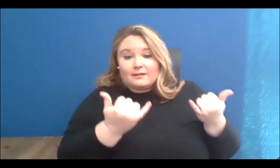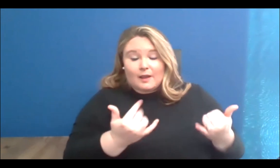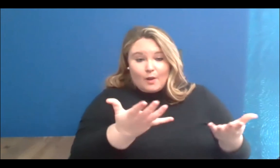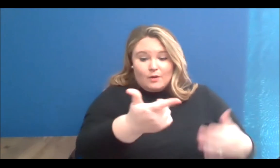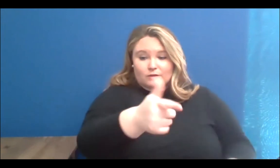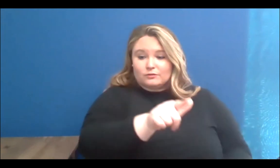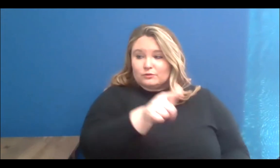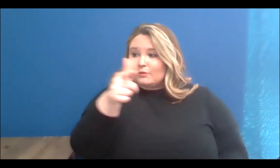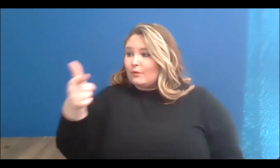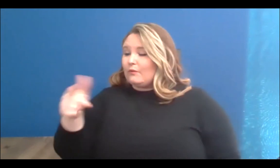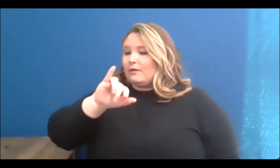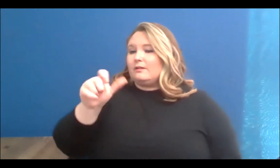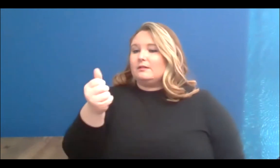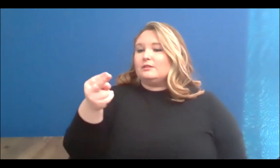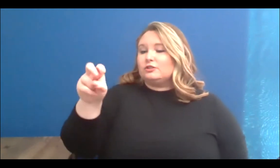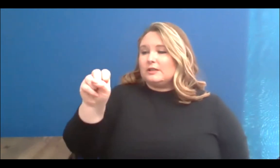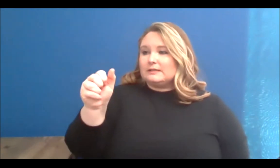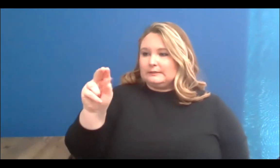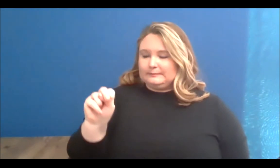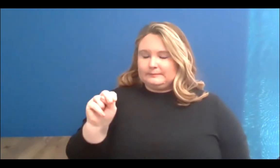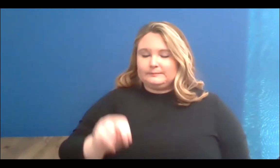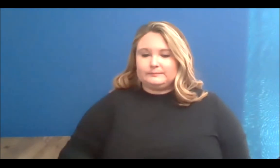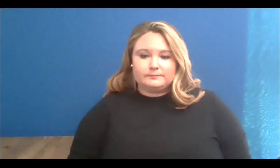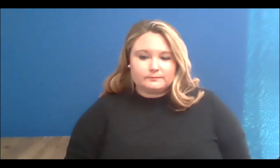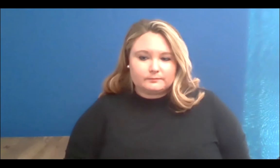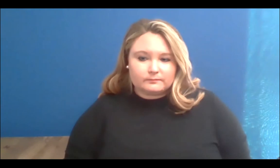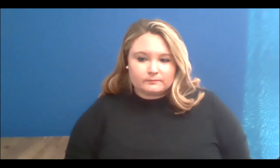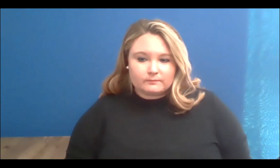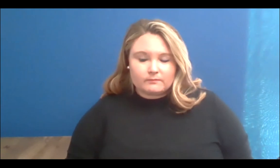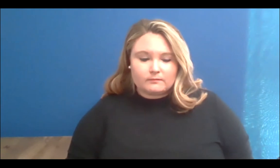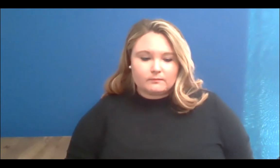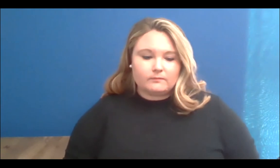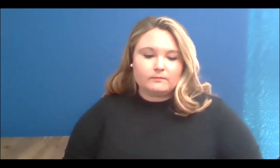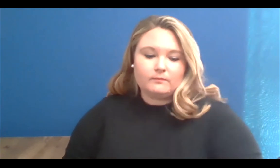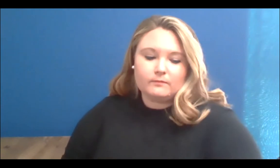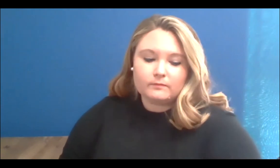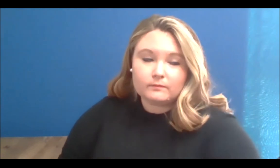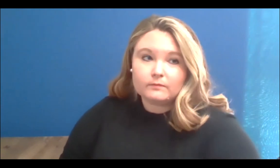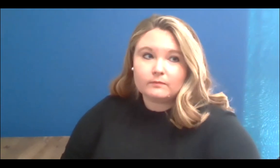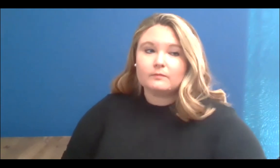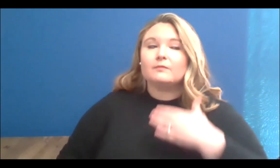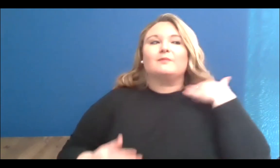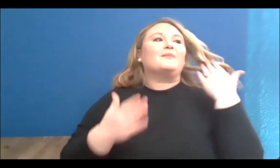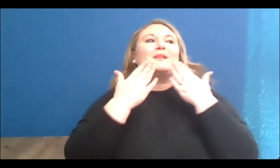Jason Campbell Many thanks Michael and to the rest of the StreetART team